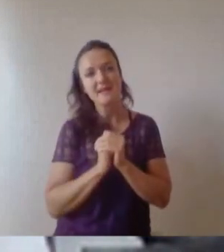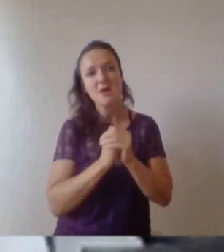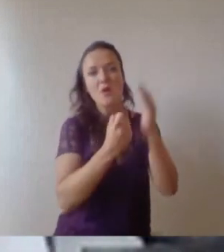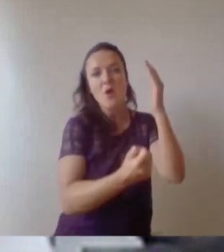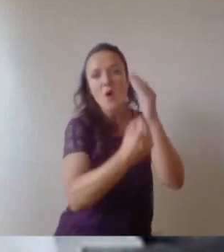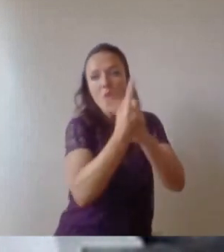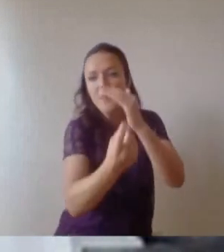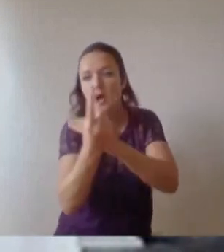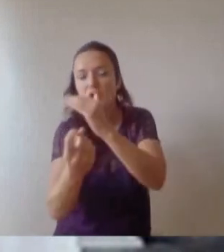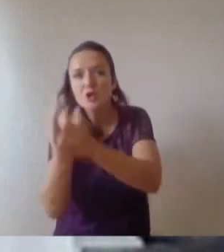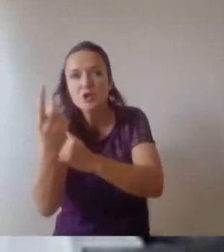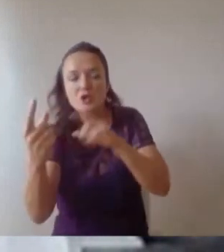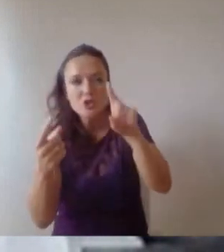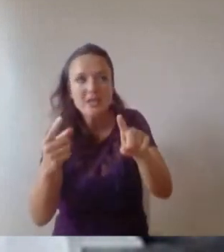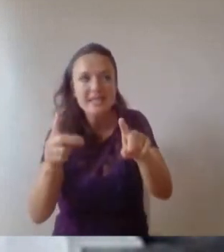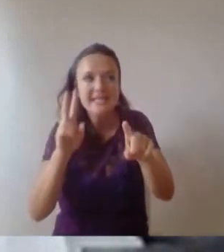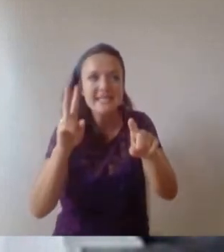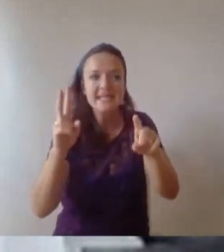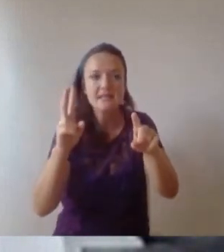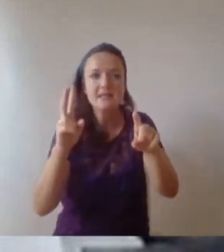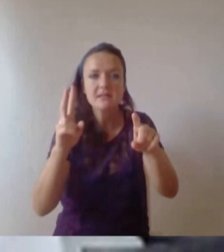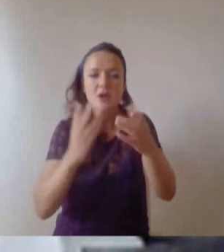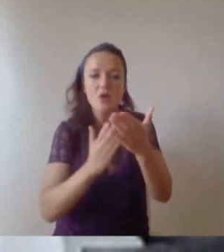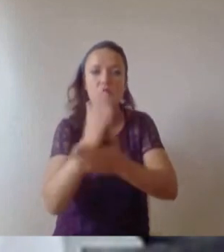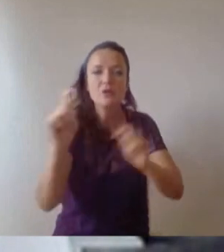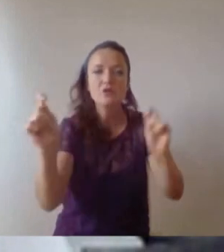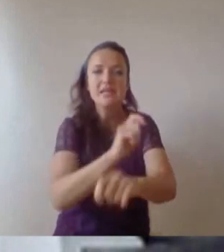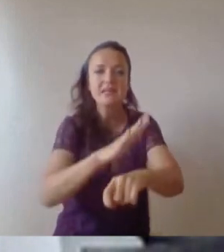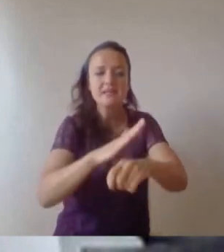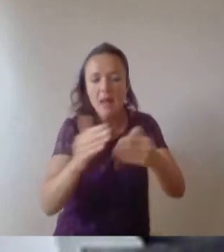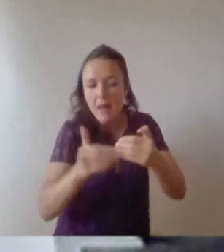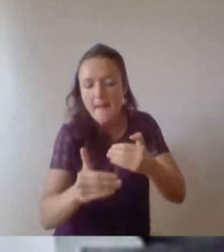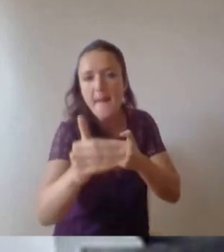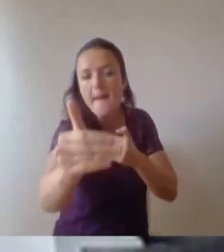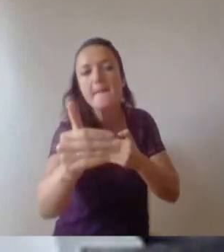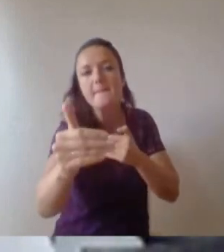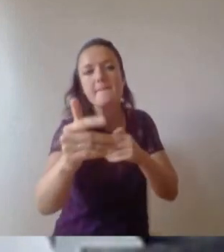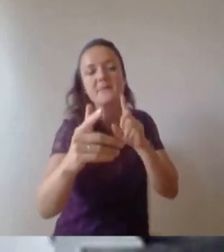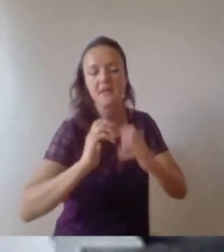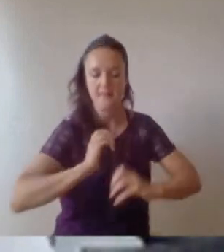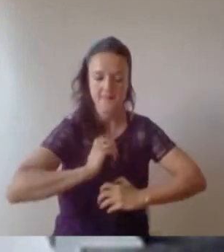through. It's easy to feel overwhelmed, but we're living in an era where we can make a lasting impact for generations for good